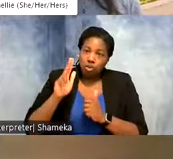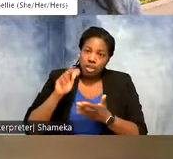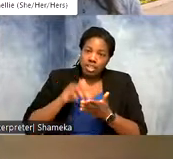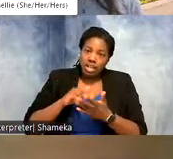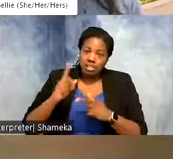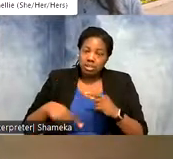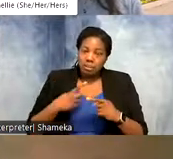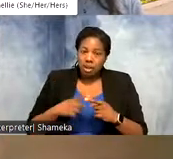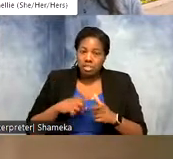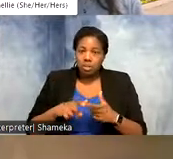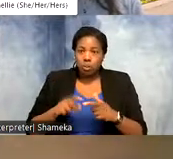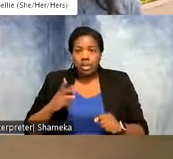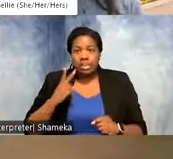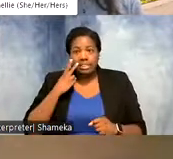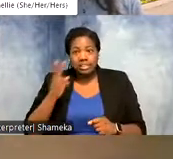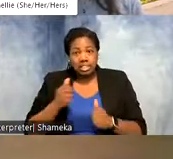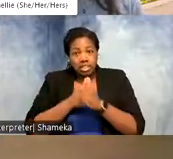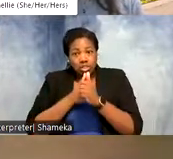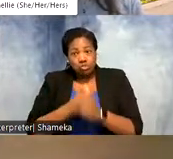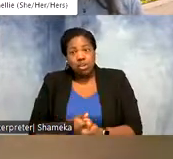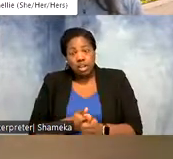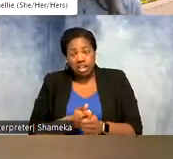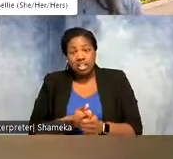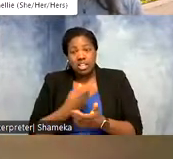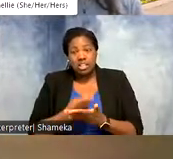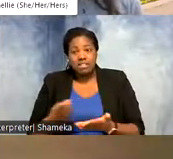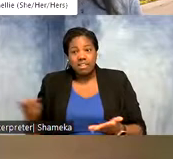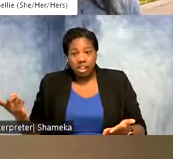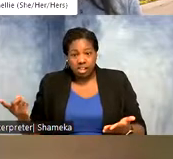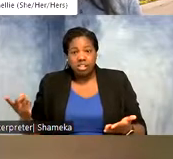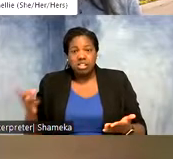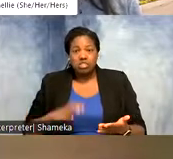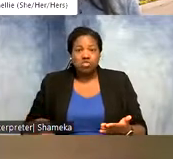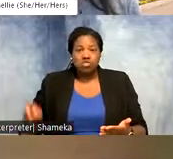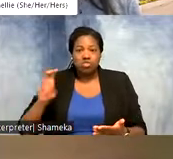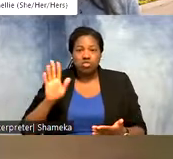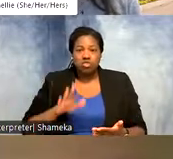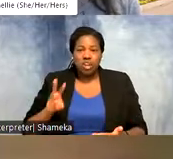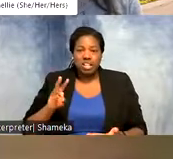And then we can see with the tracking device that it traveled about 600 miles per day.